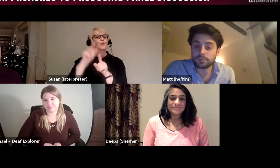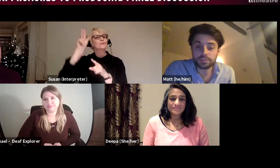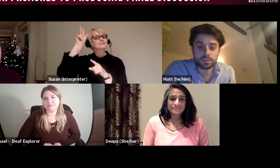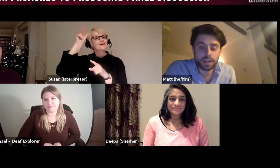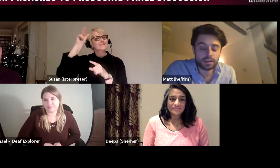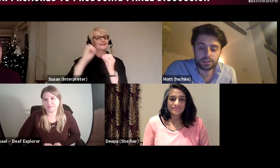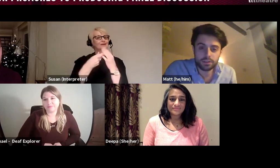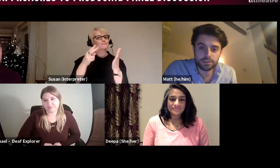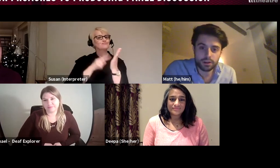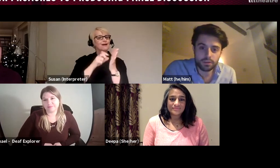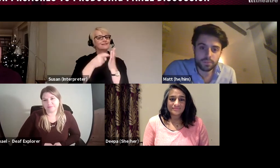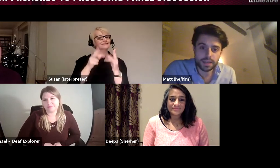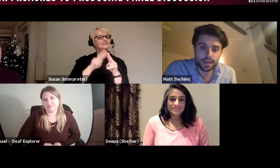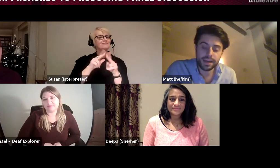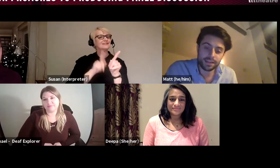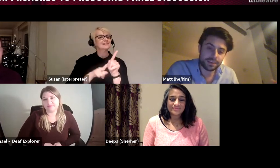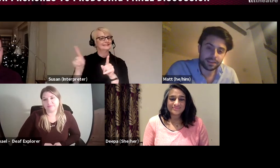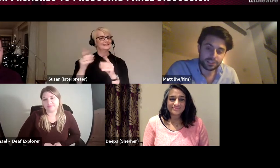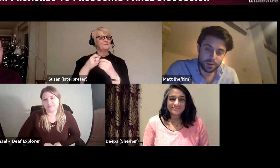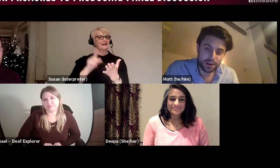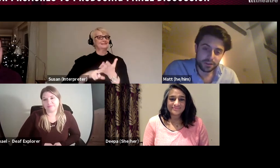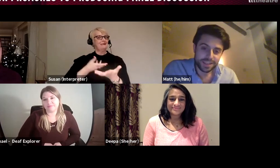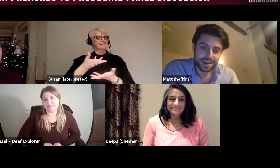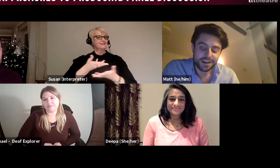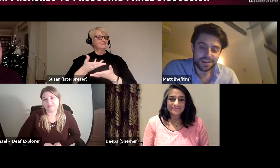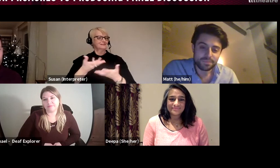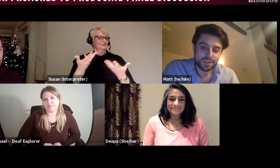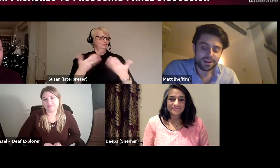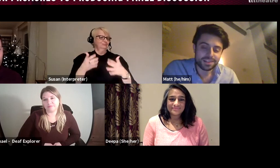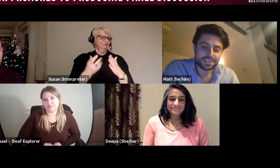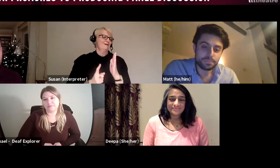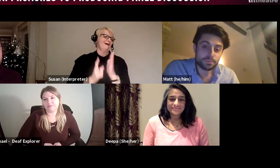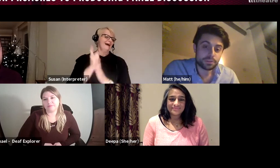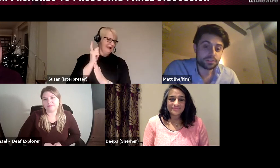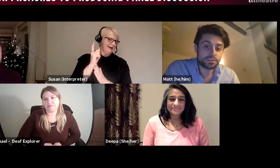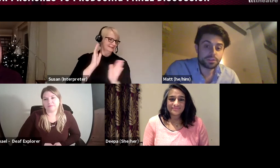that was a huge highlight for me, and then straight after that I and Deepa produced the